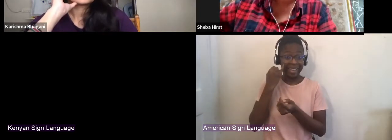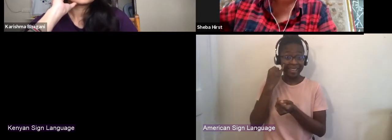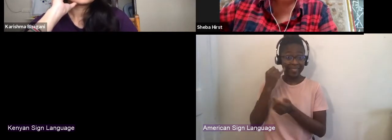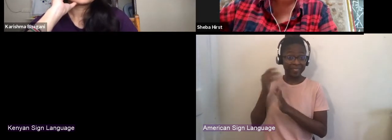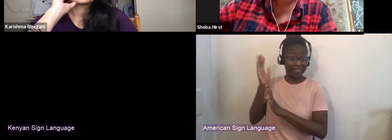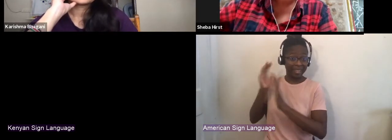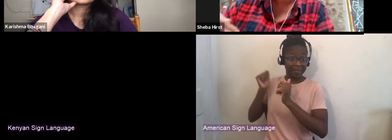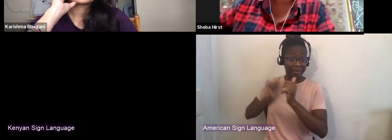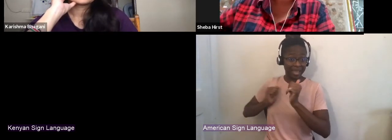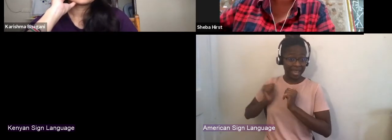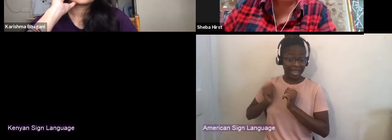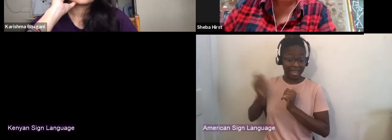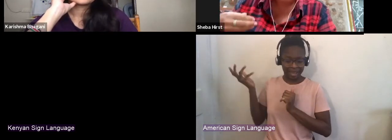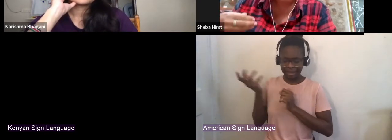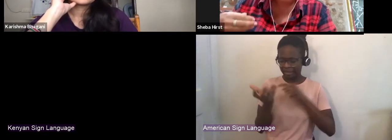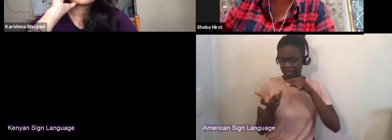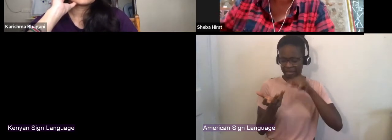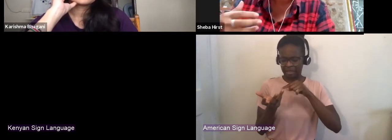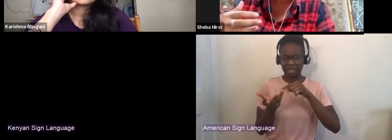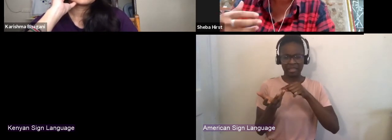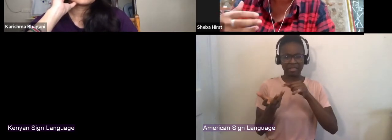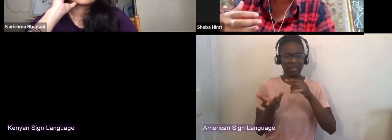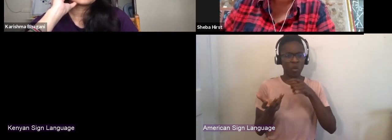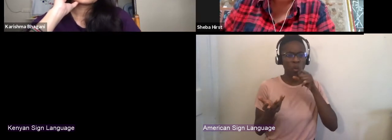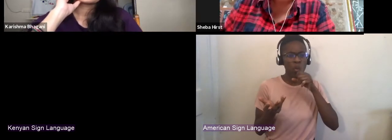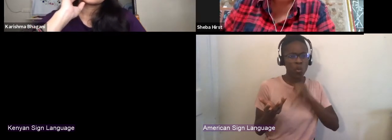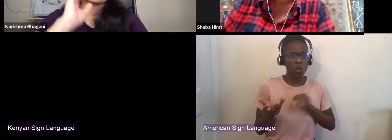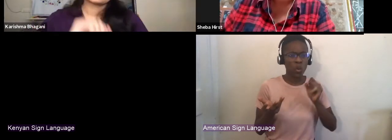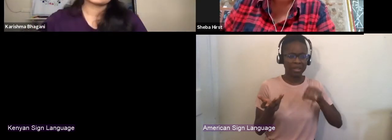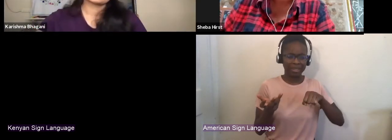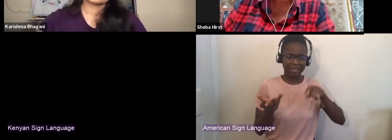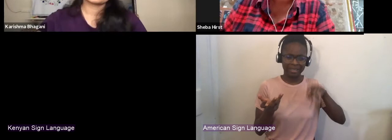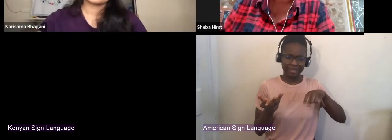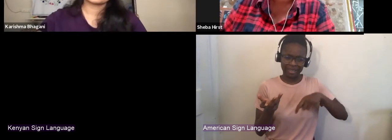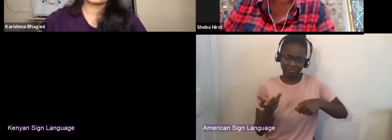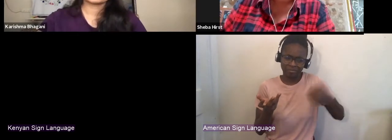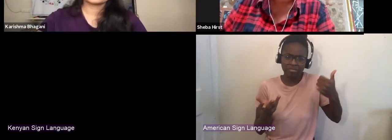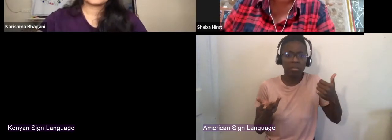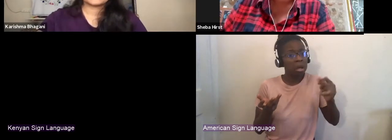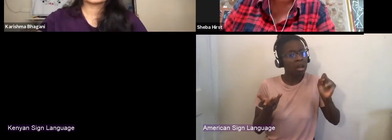the tech innovation and all the different ways if you are thinking about labor and all of